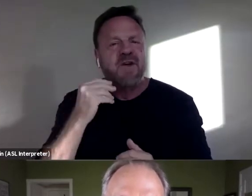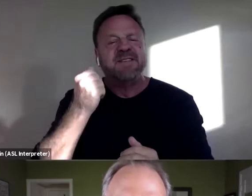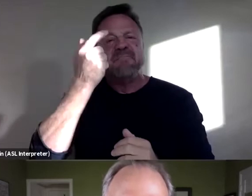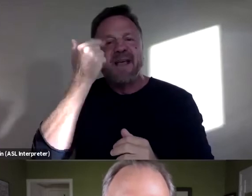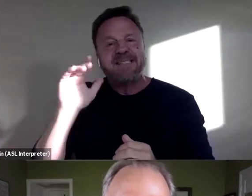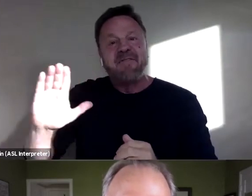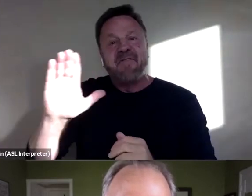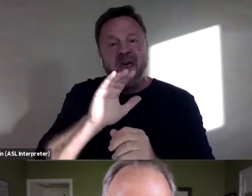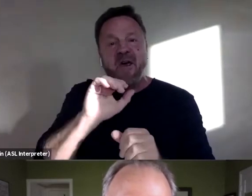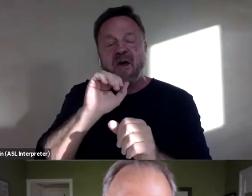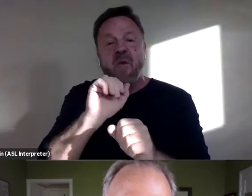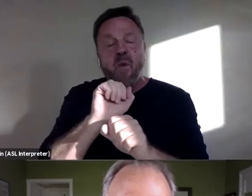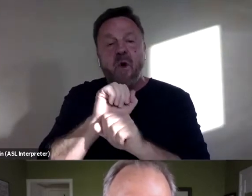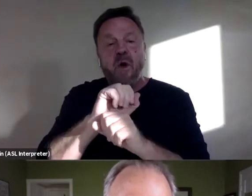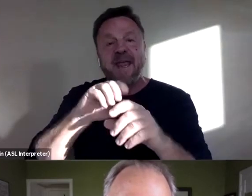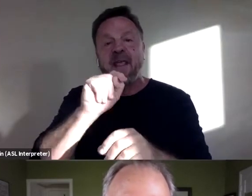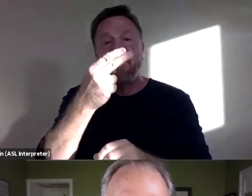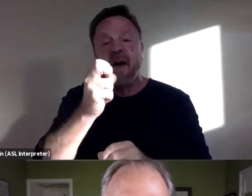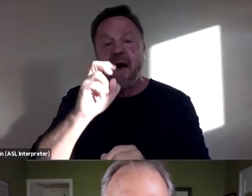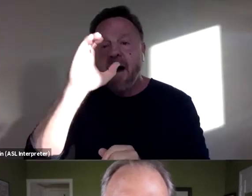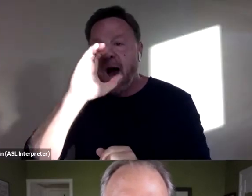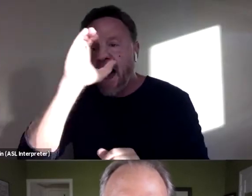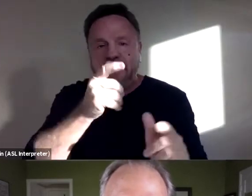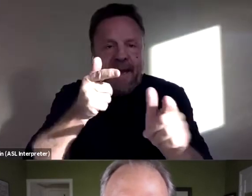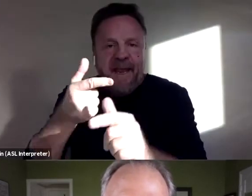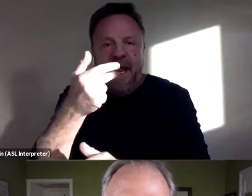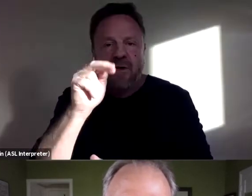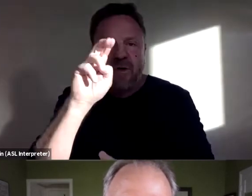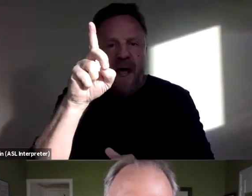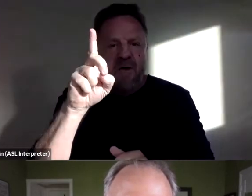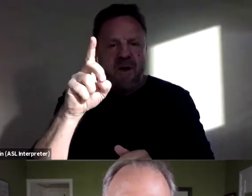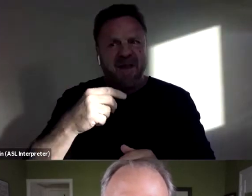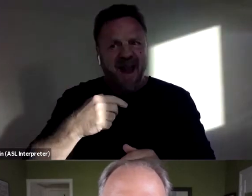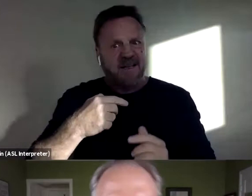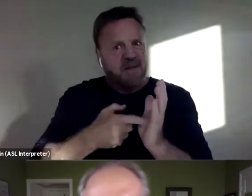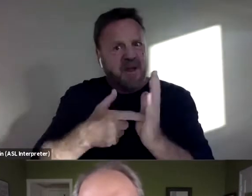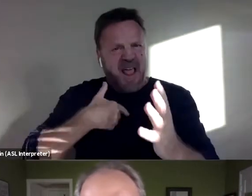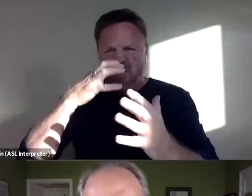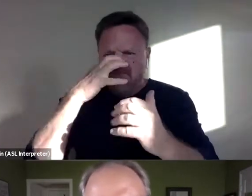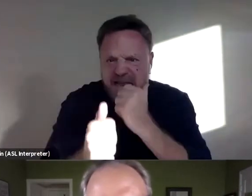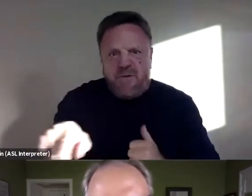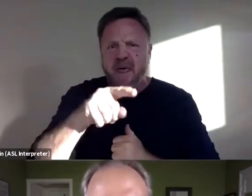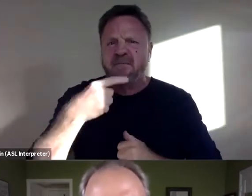and "The Hunting Ground" than I even understood it. I mean, I was like downright mean to them at times. Like, go away, stop calling me.